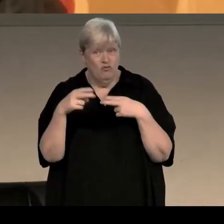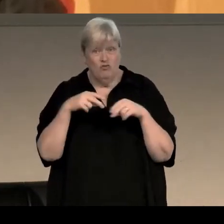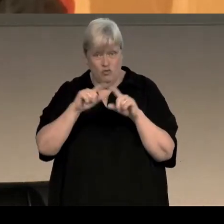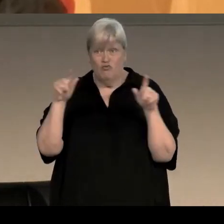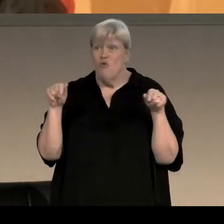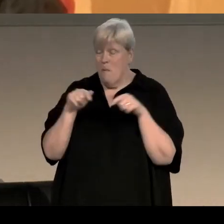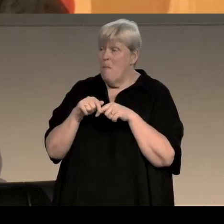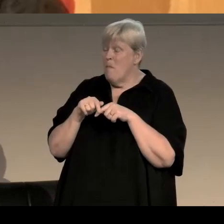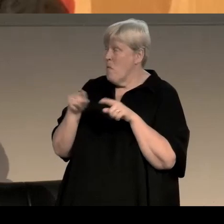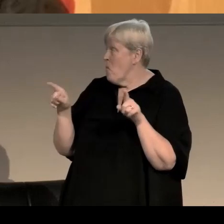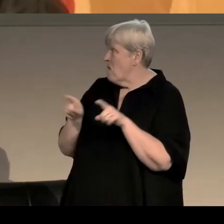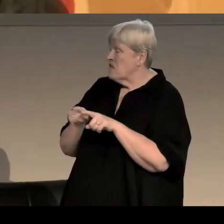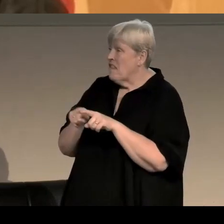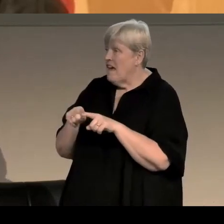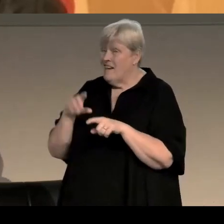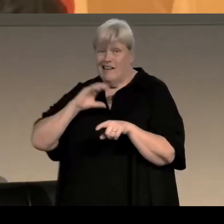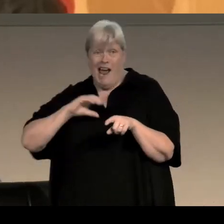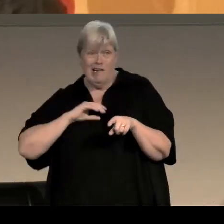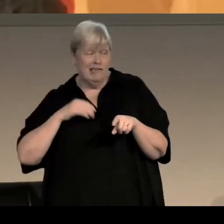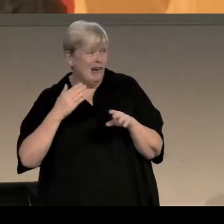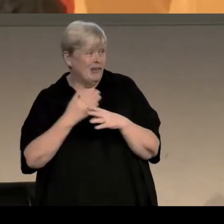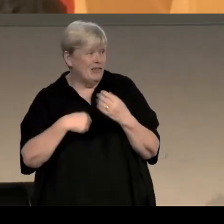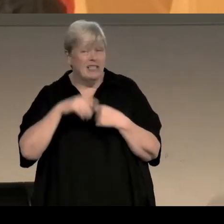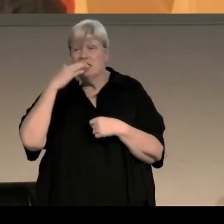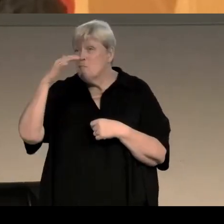in terms of you know, the characters, the smells, the sounds